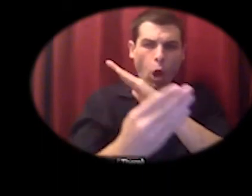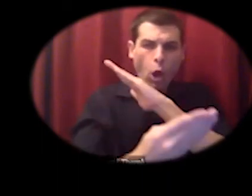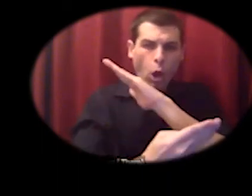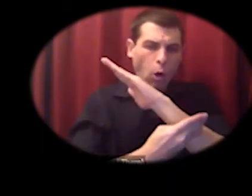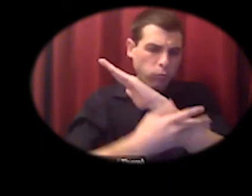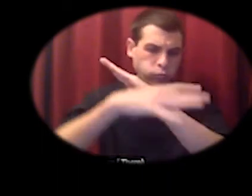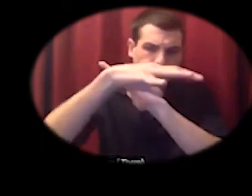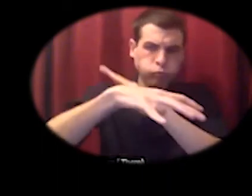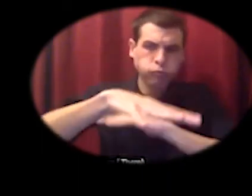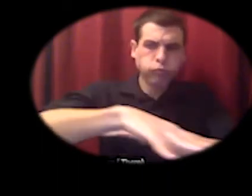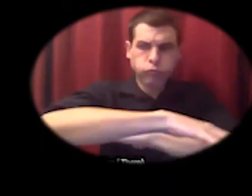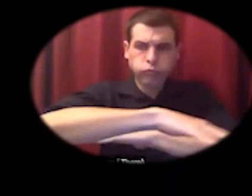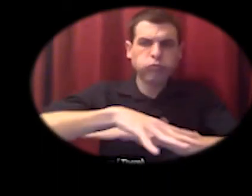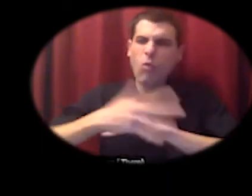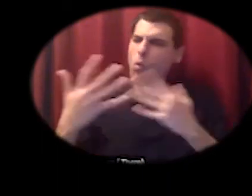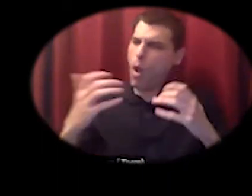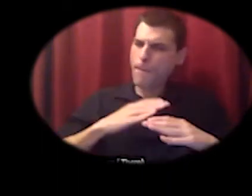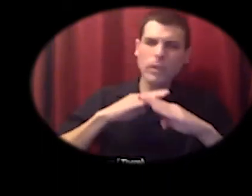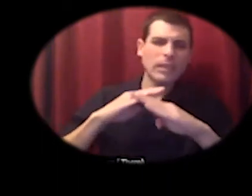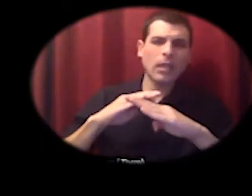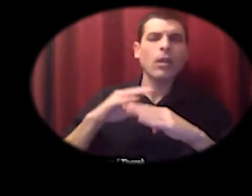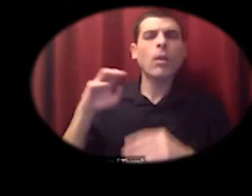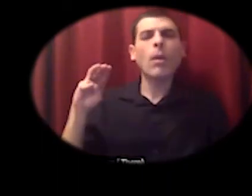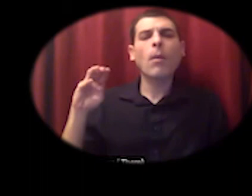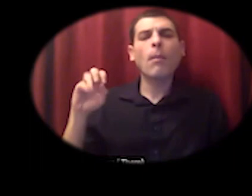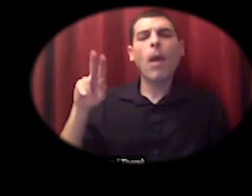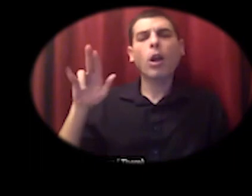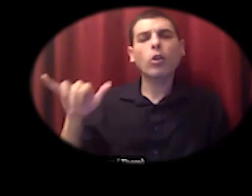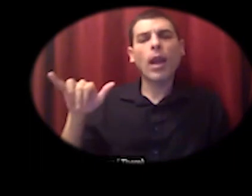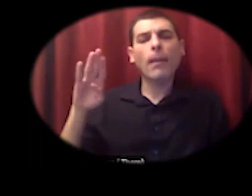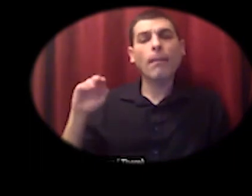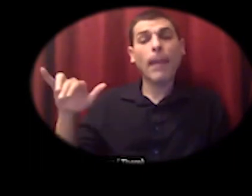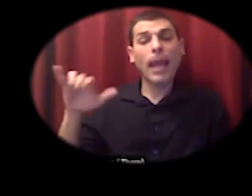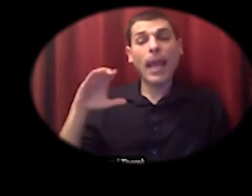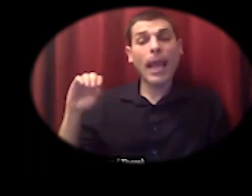Monterey bay national marine sanctuary and then the channel islands national marine sanctuary